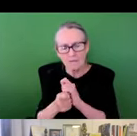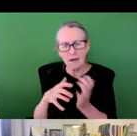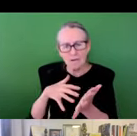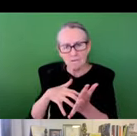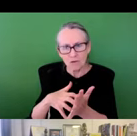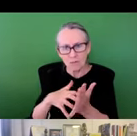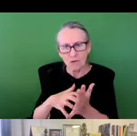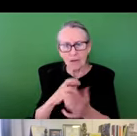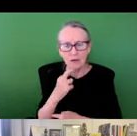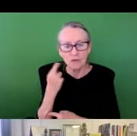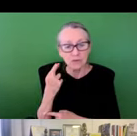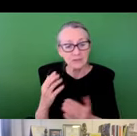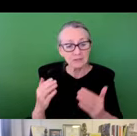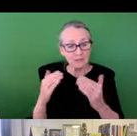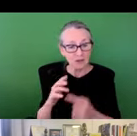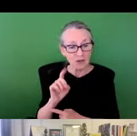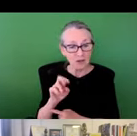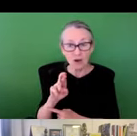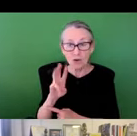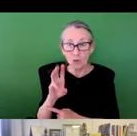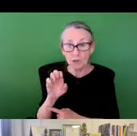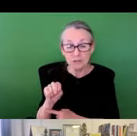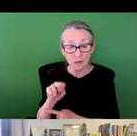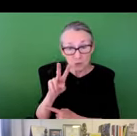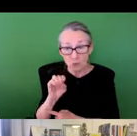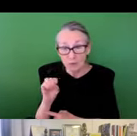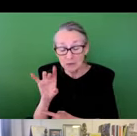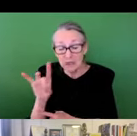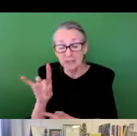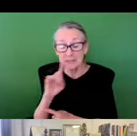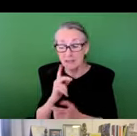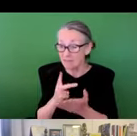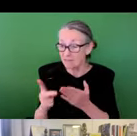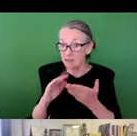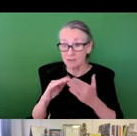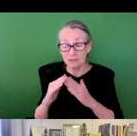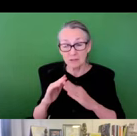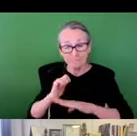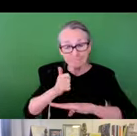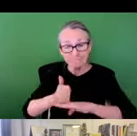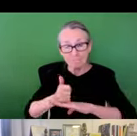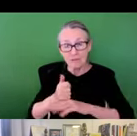infrastructure can modify vulnerabilities and risk. Doctor Scobee Wilson talks